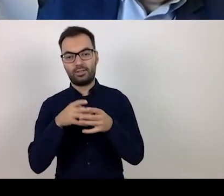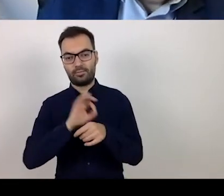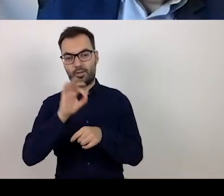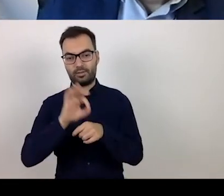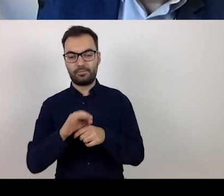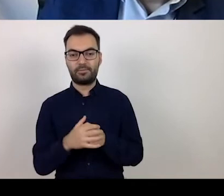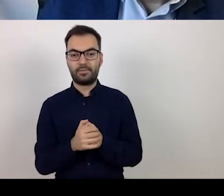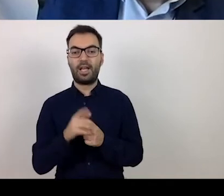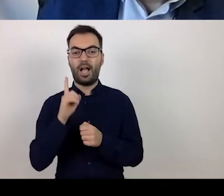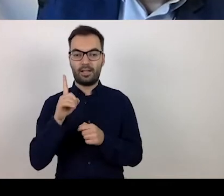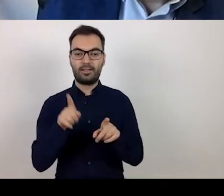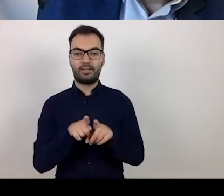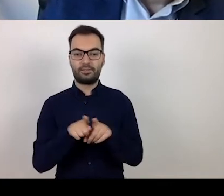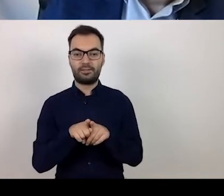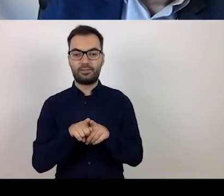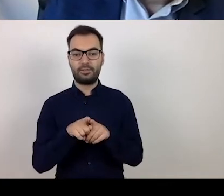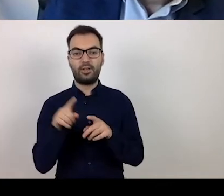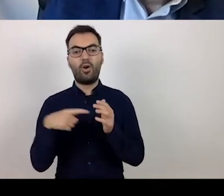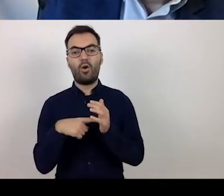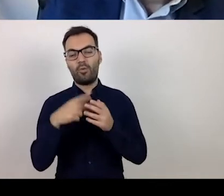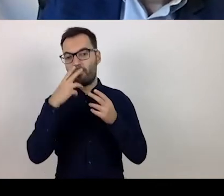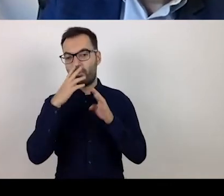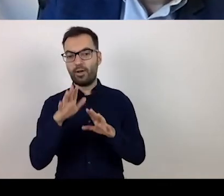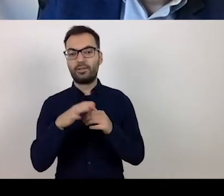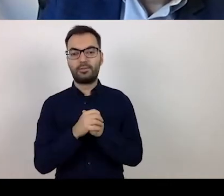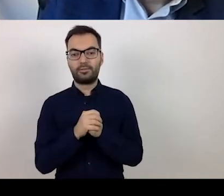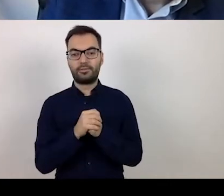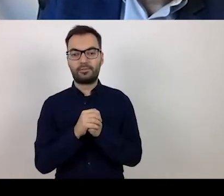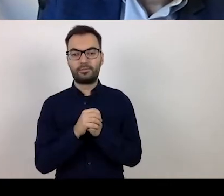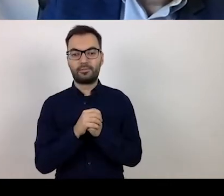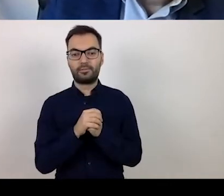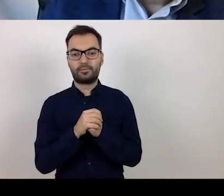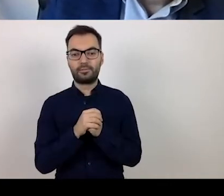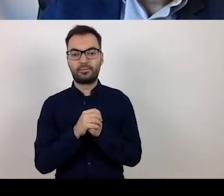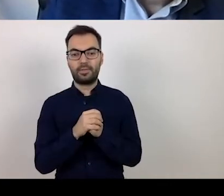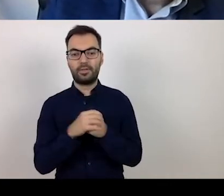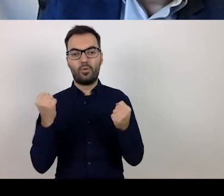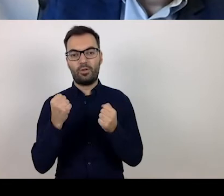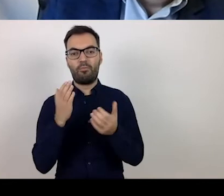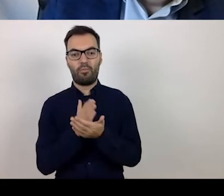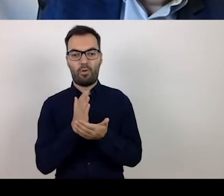but also envisages a significant support for the beneficiaries